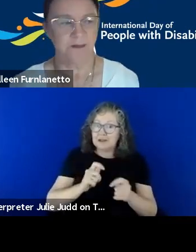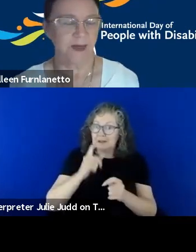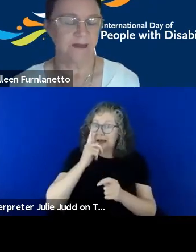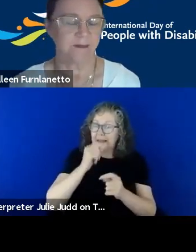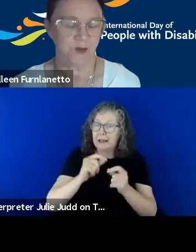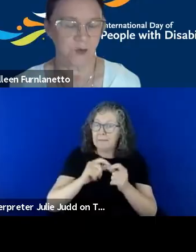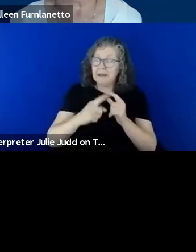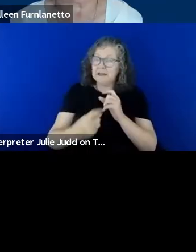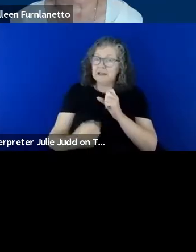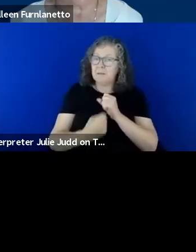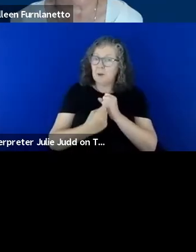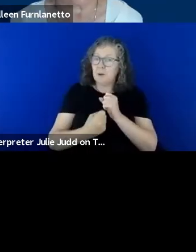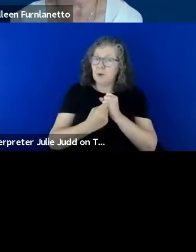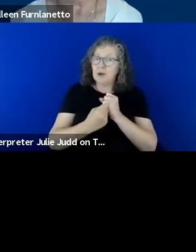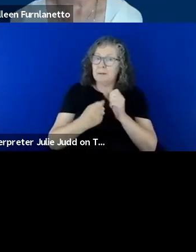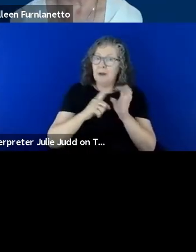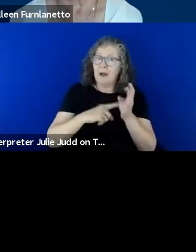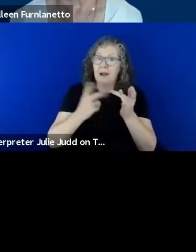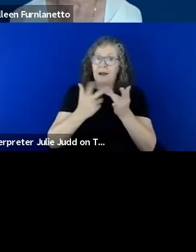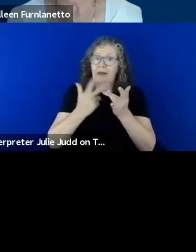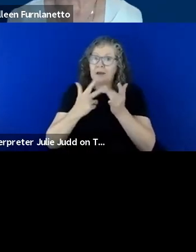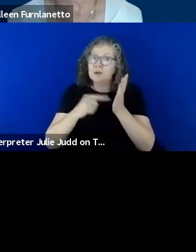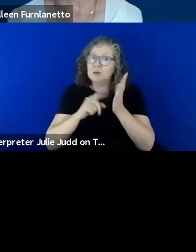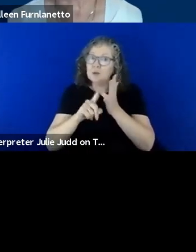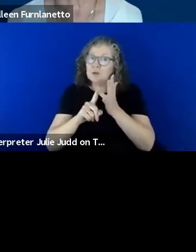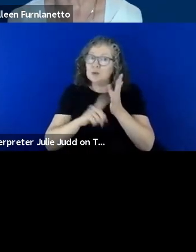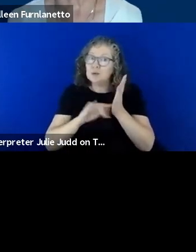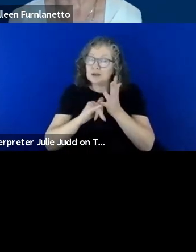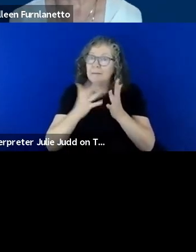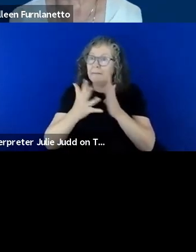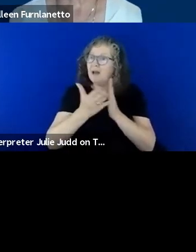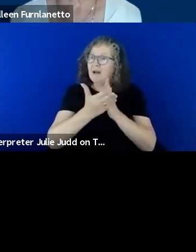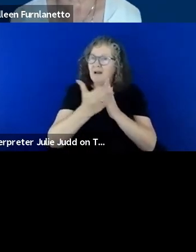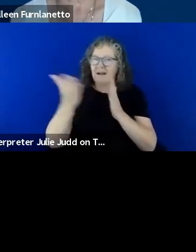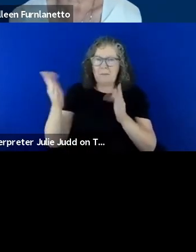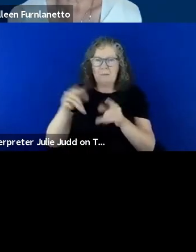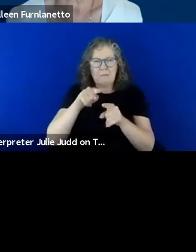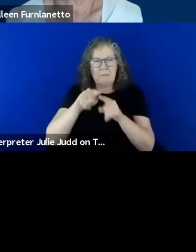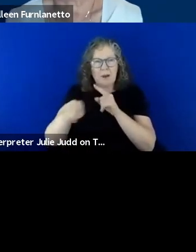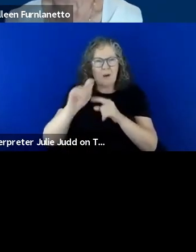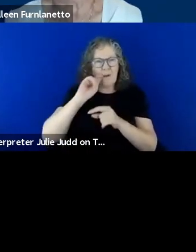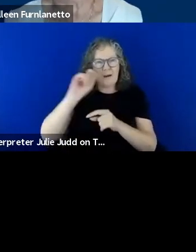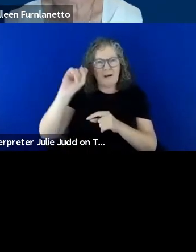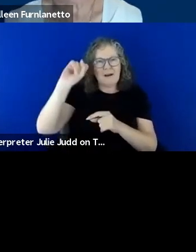other tools that are there, would understand the context of what's being shared